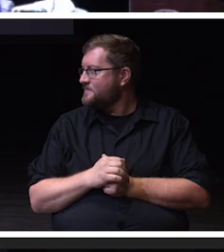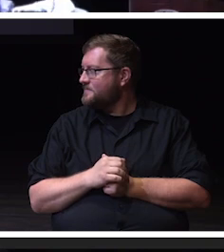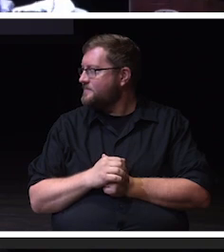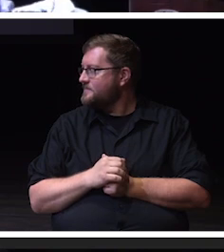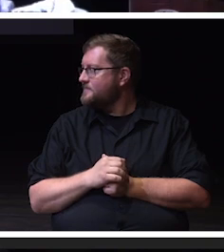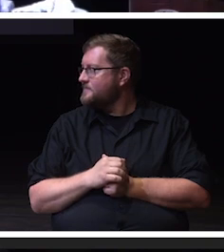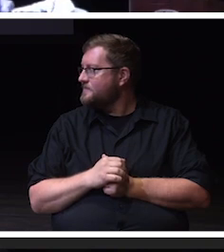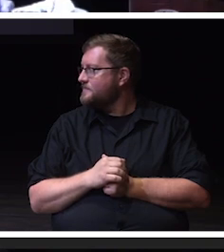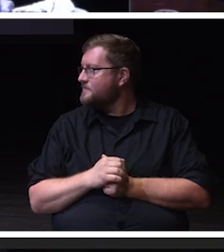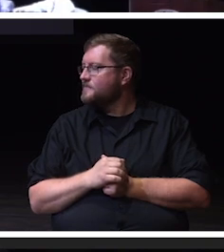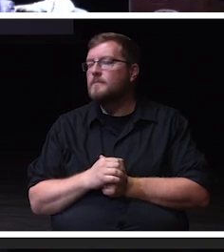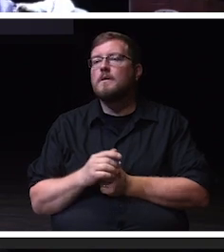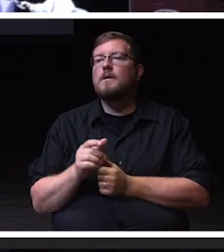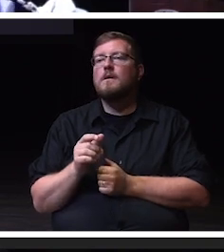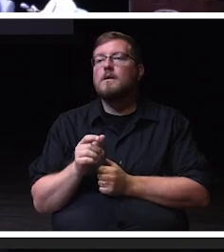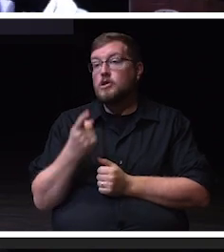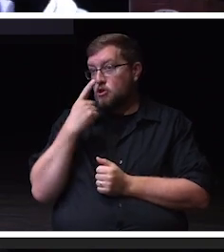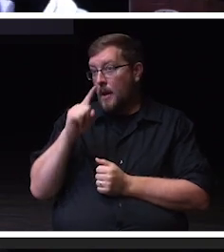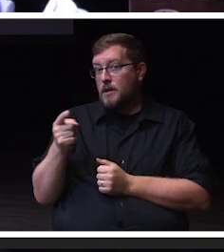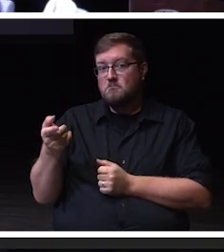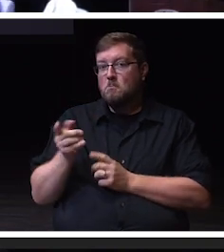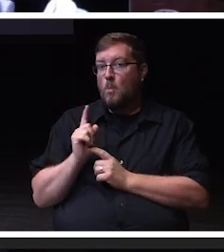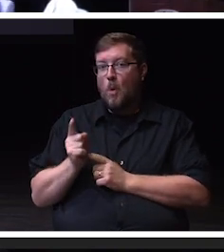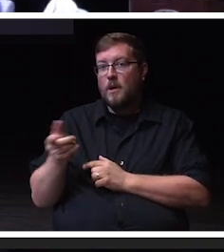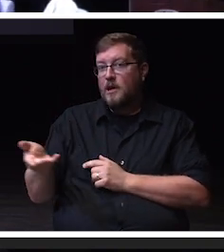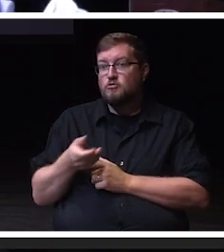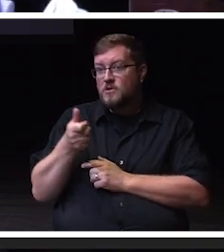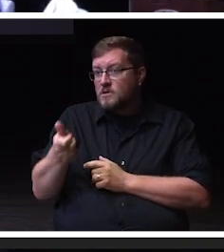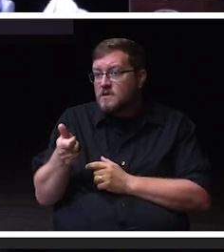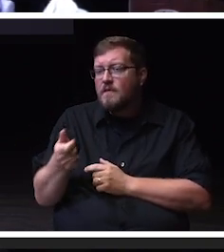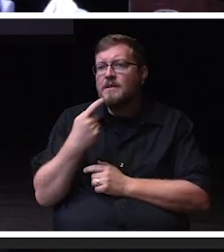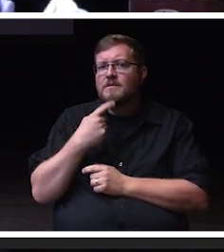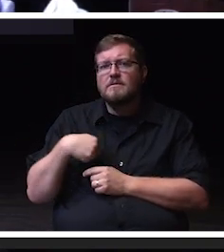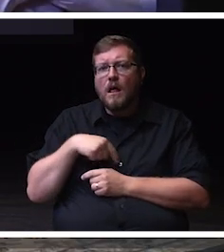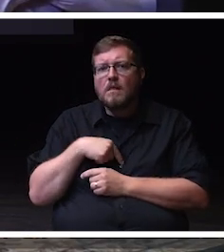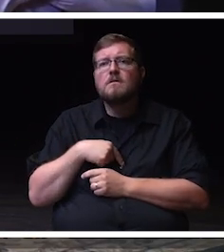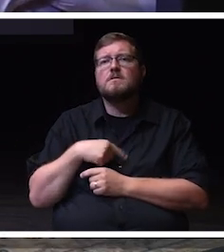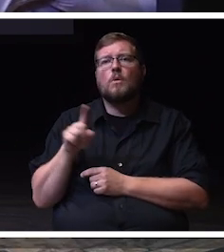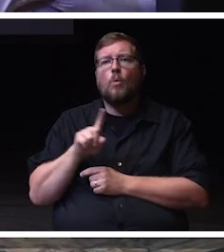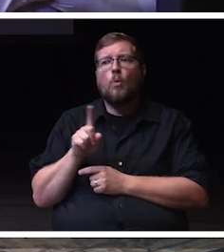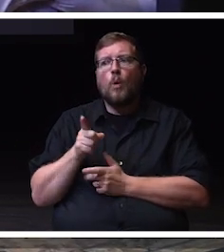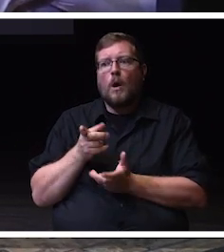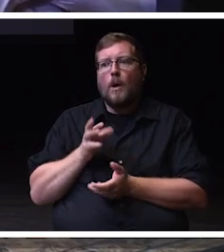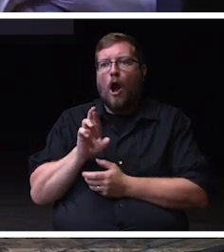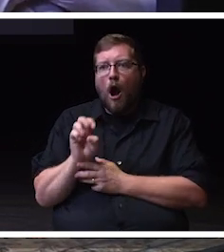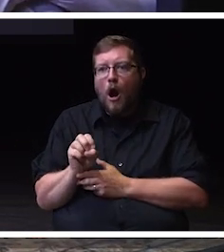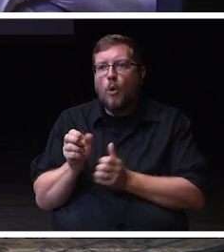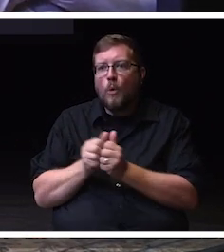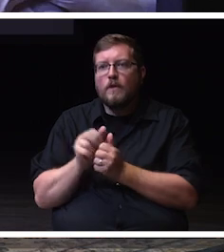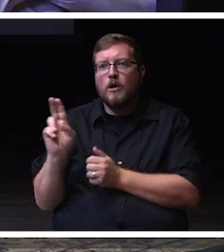Take a moment. Introduce yourself and tell us where we are with U Matter. Good morning Warhawk family.